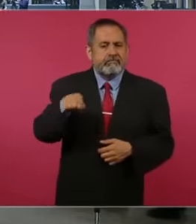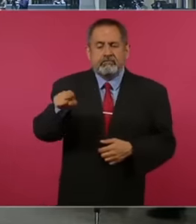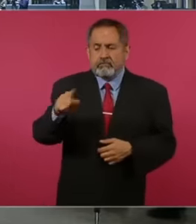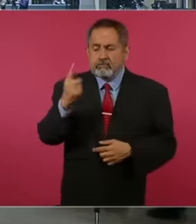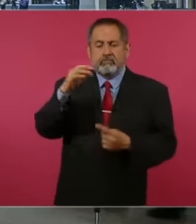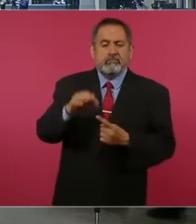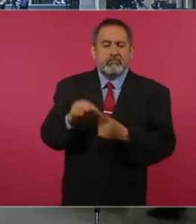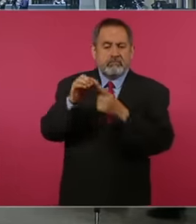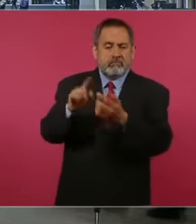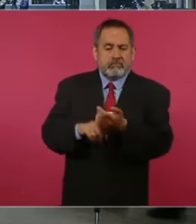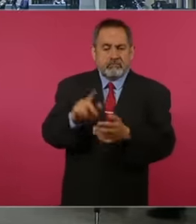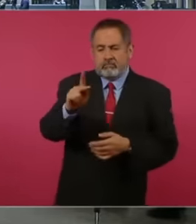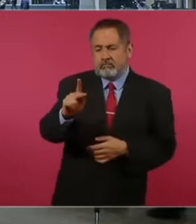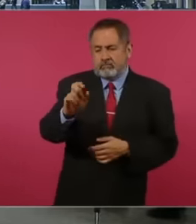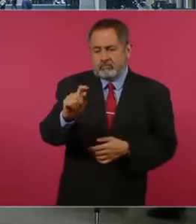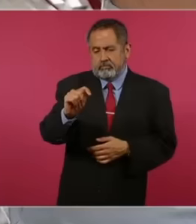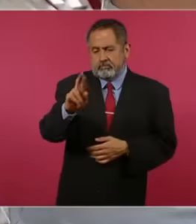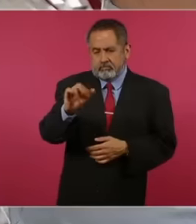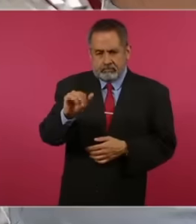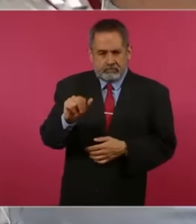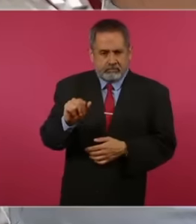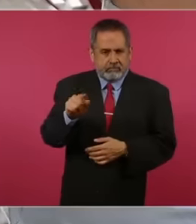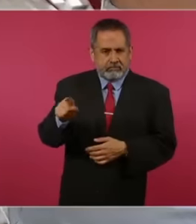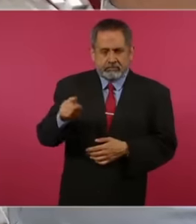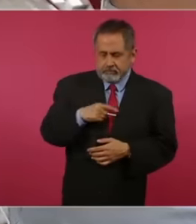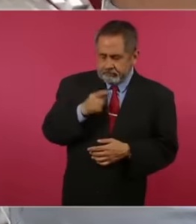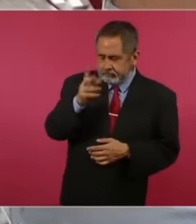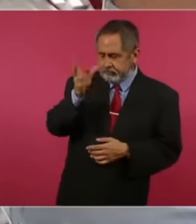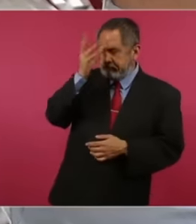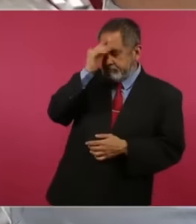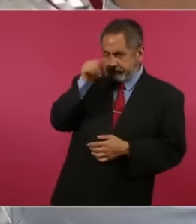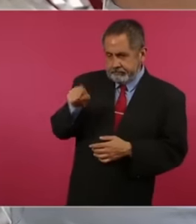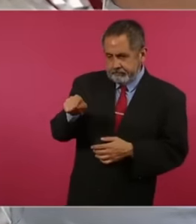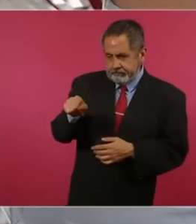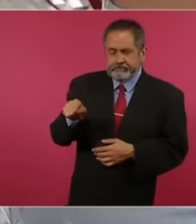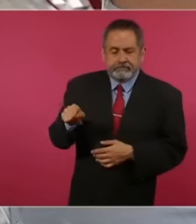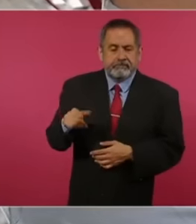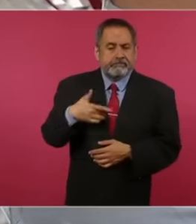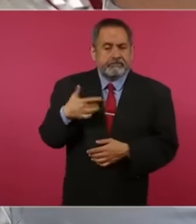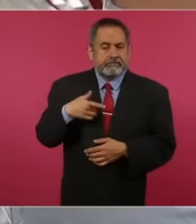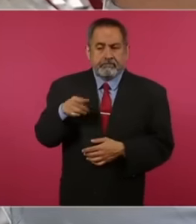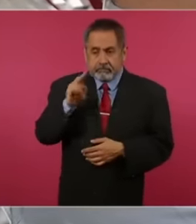of Petrita, which I call her, who is my muse for this intervention since, well, I see that there are many